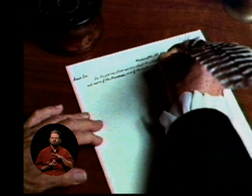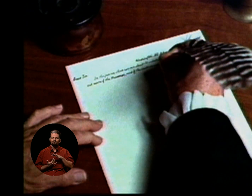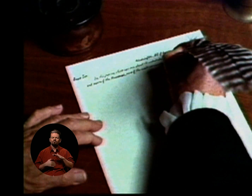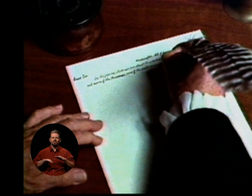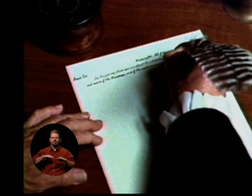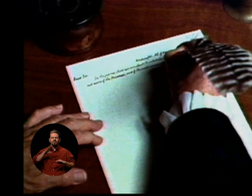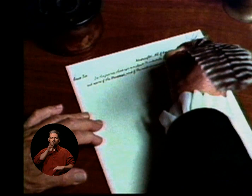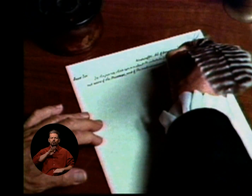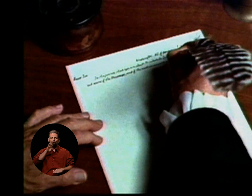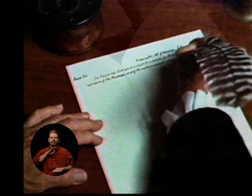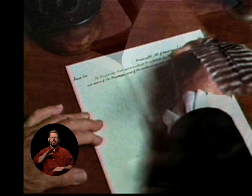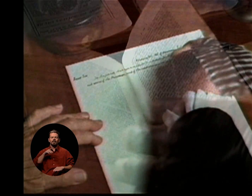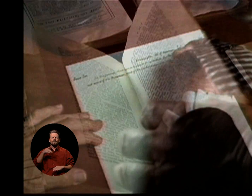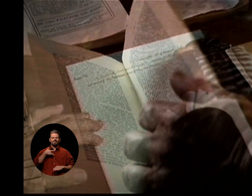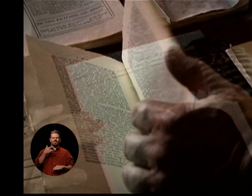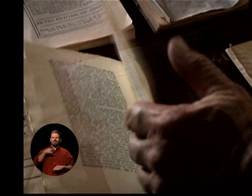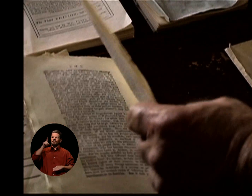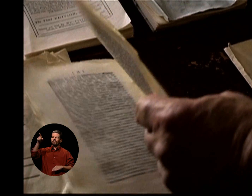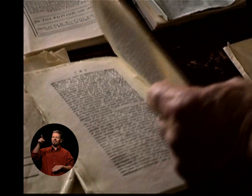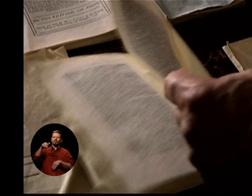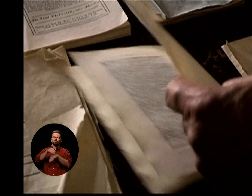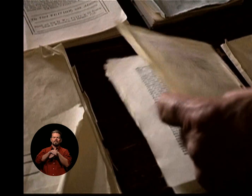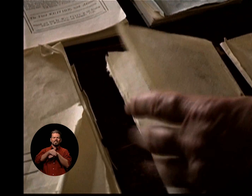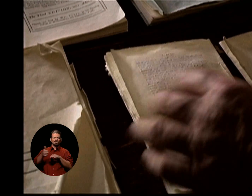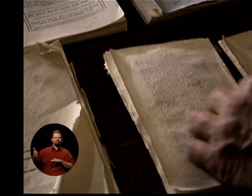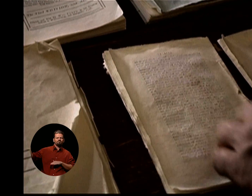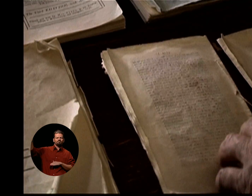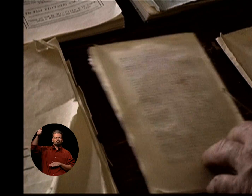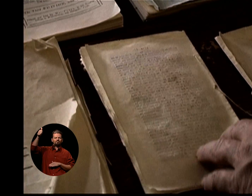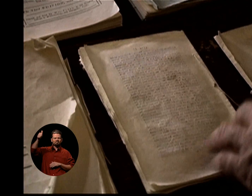IN 1774, HE PENNED HIS JUSTIFICATION IN A PAMPHLET